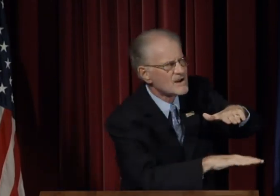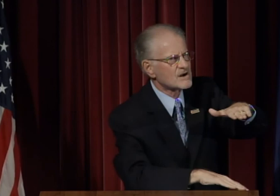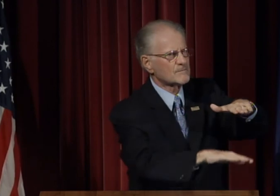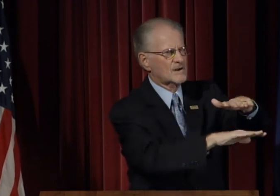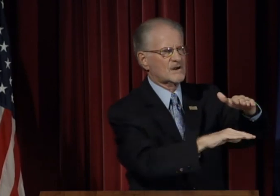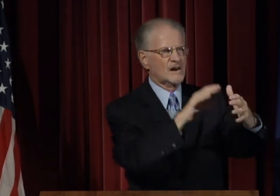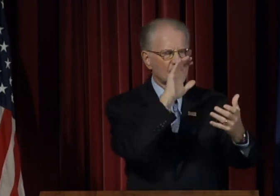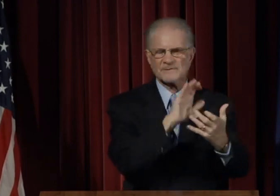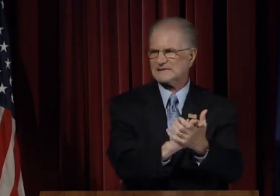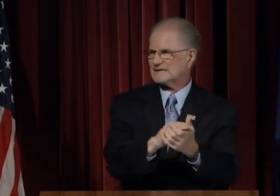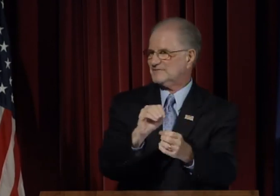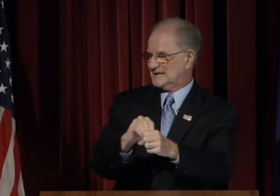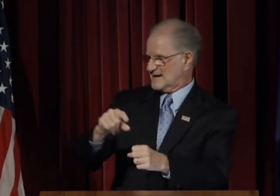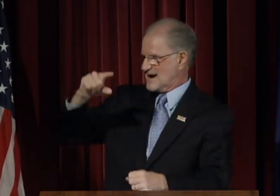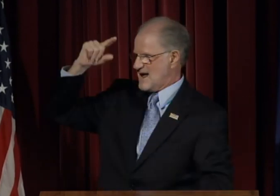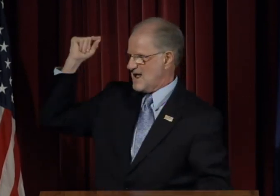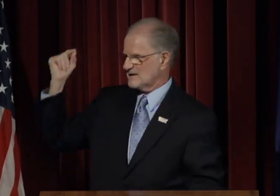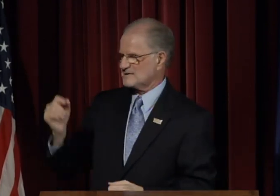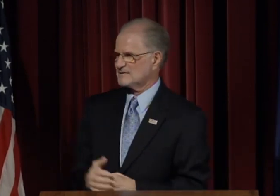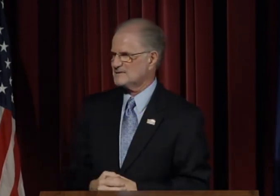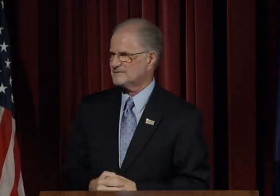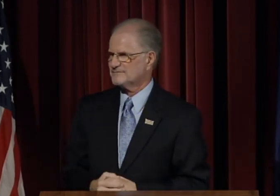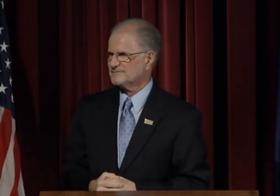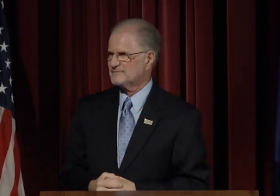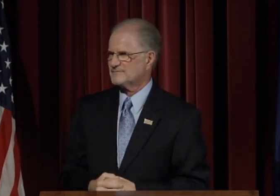and that we have a fundamental belief in Gallaudet.